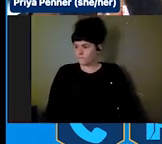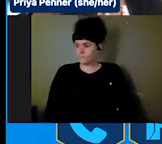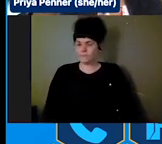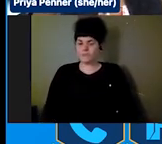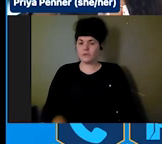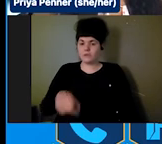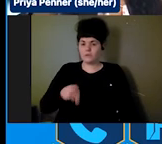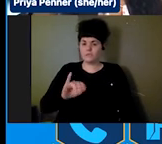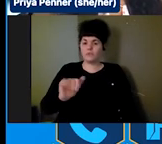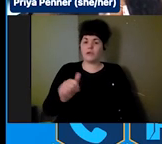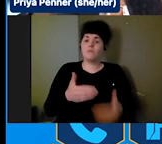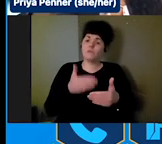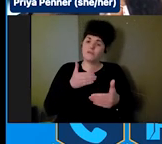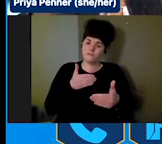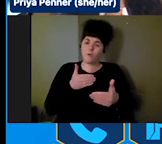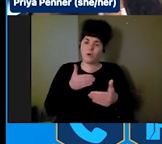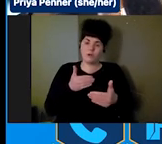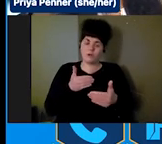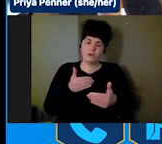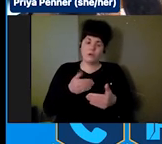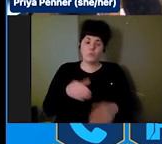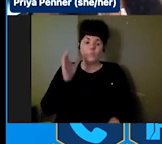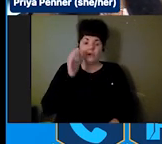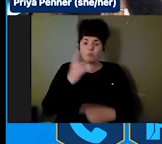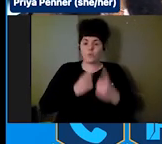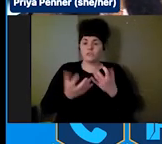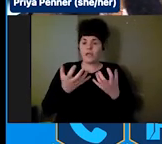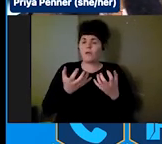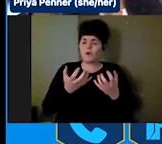Before we jump into questions, I want to highlight, given that REAADI has been